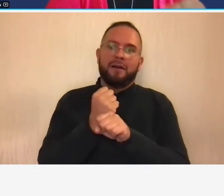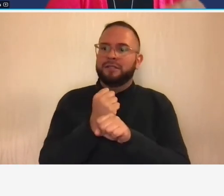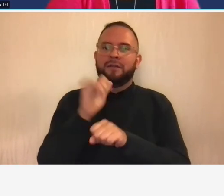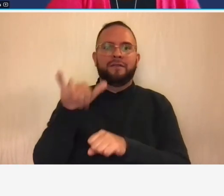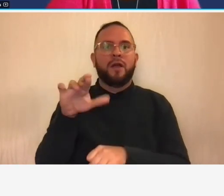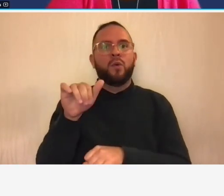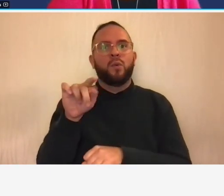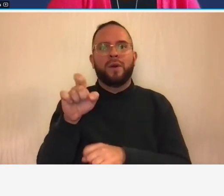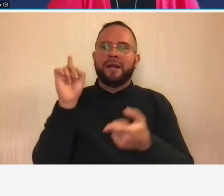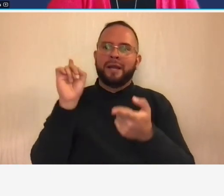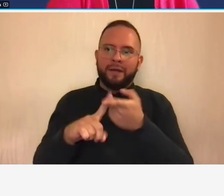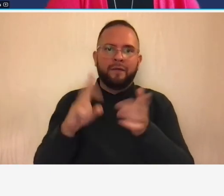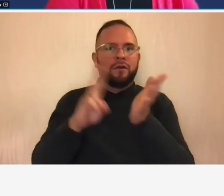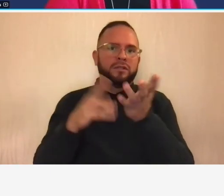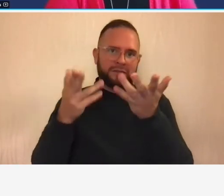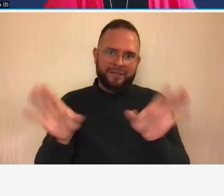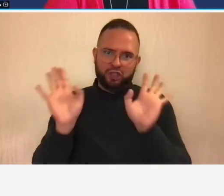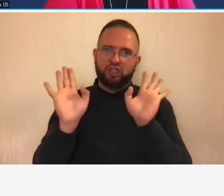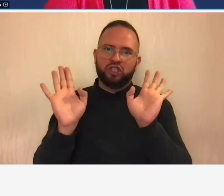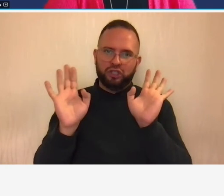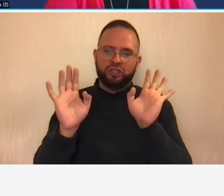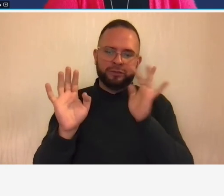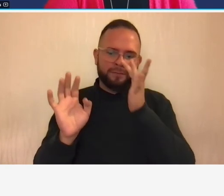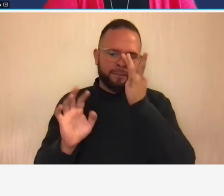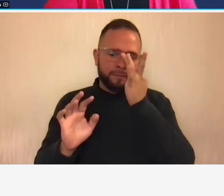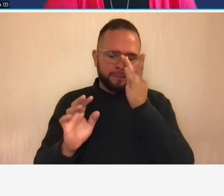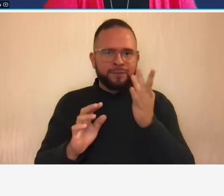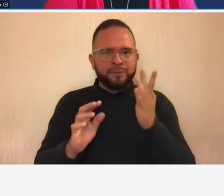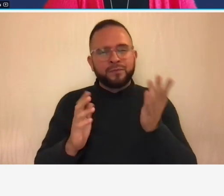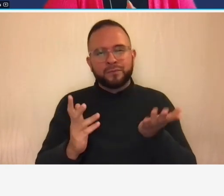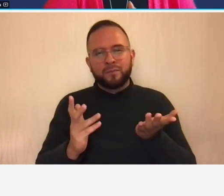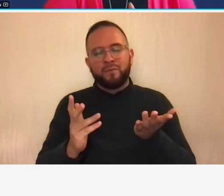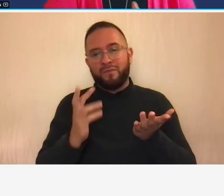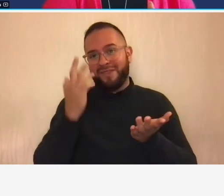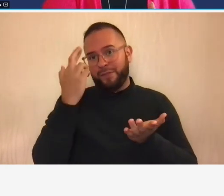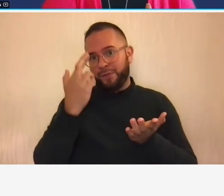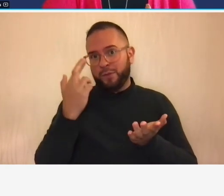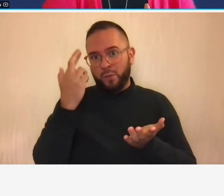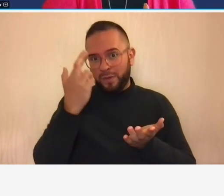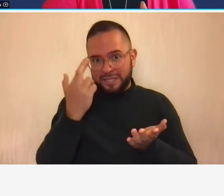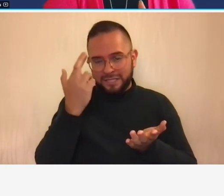duration of the contract you know so it's really and the reason there it's done that strategically